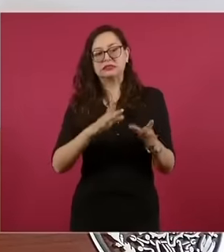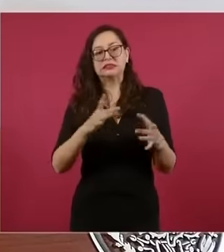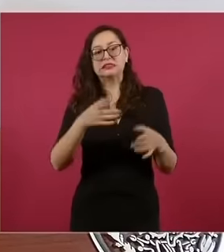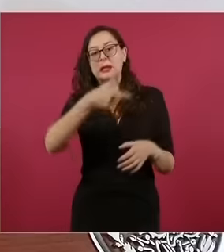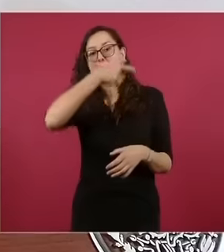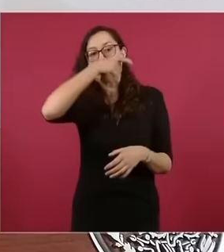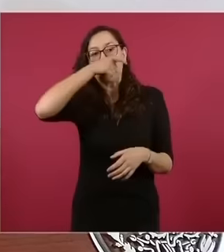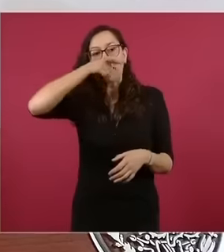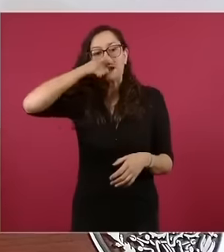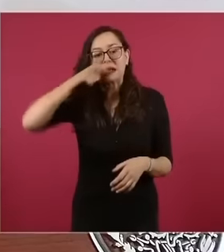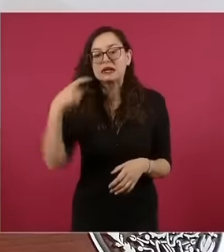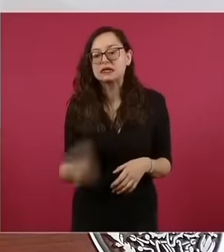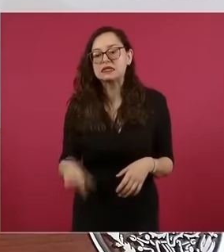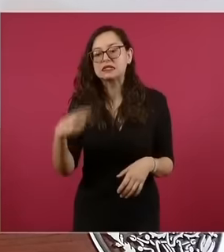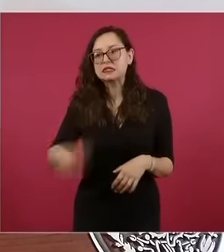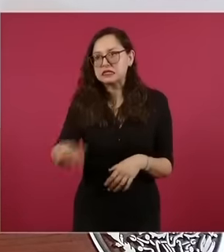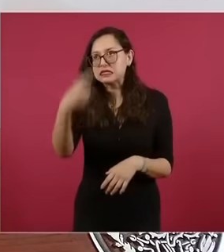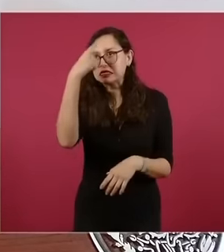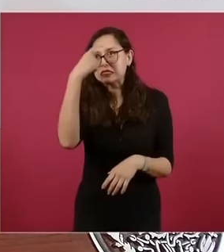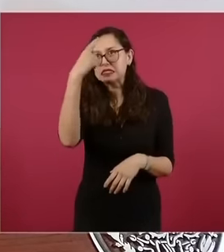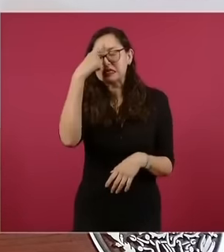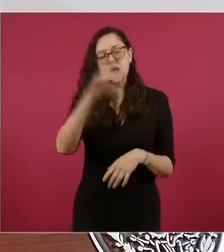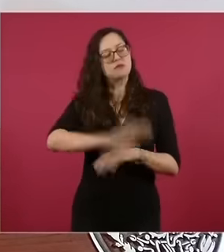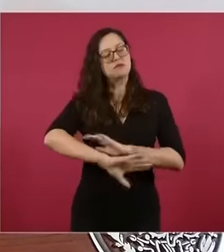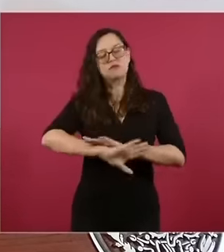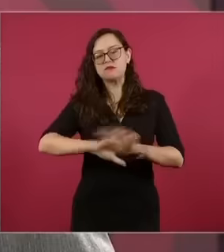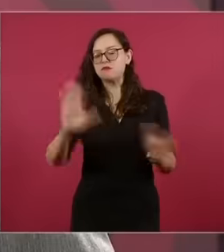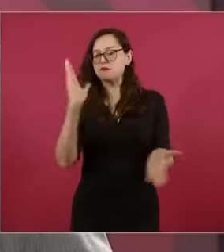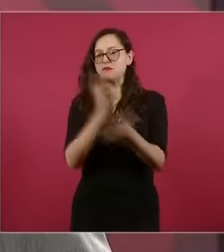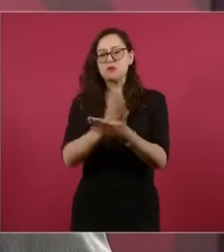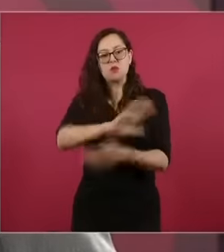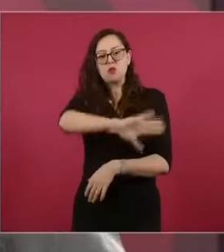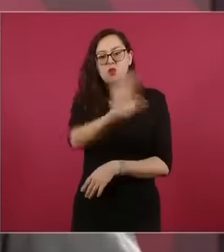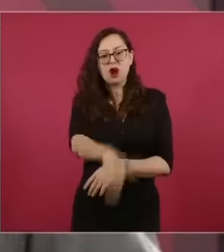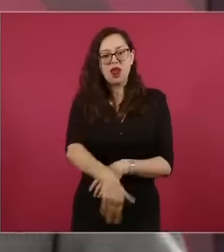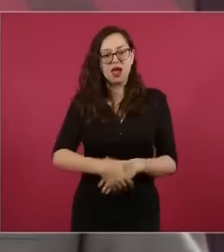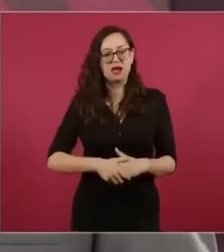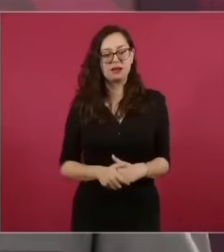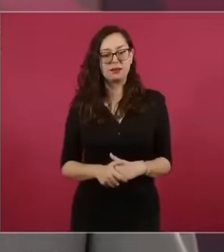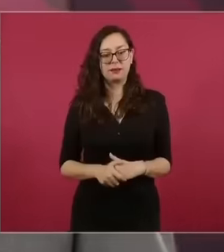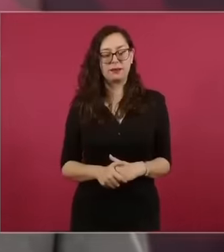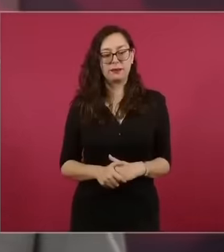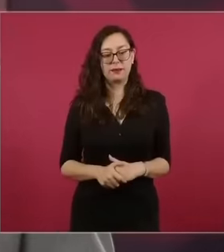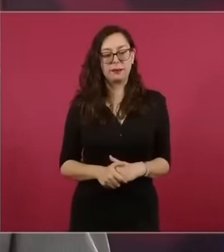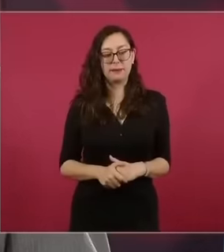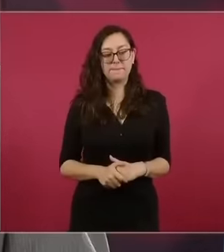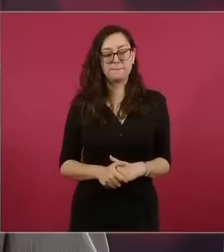classism what is understood is death